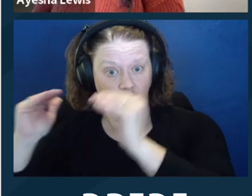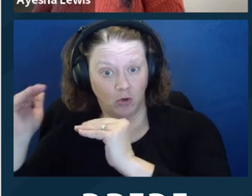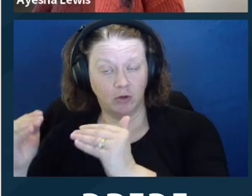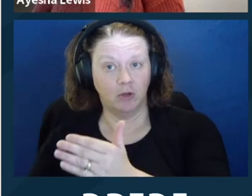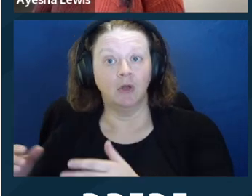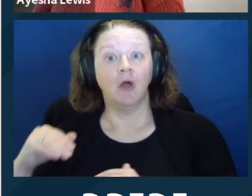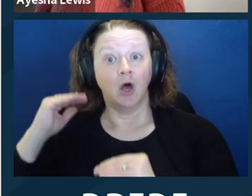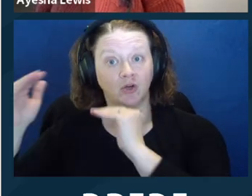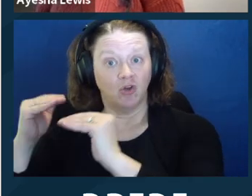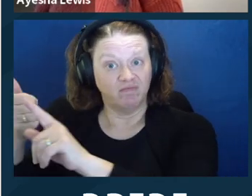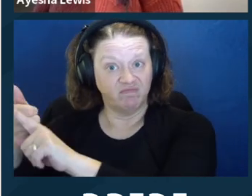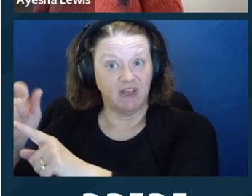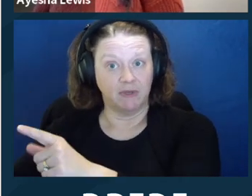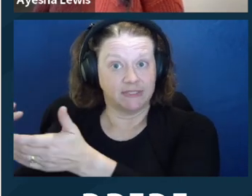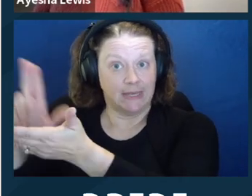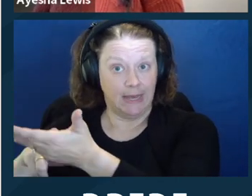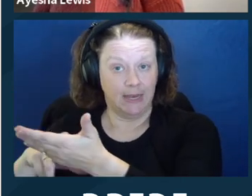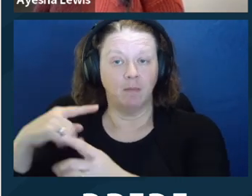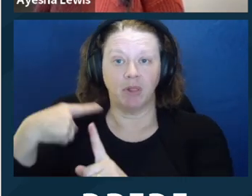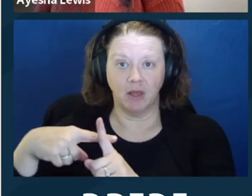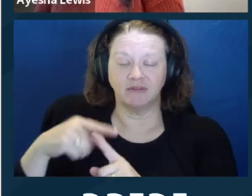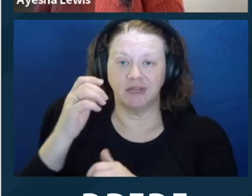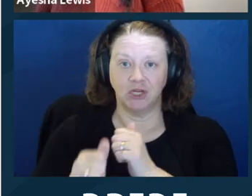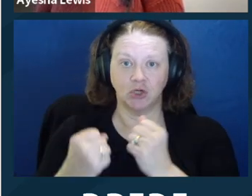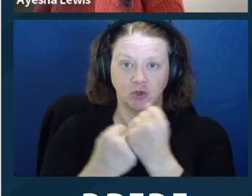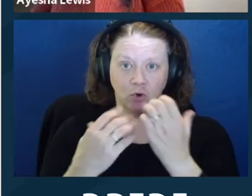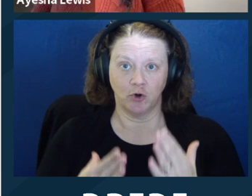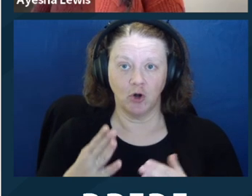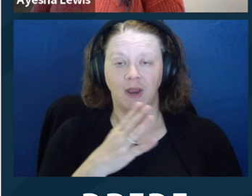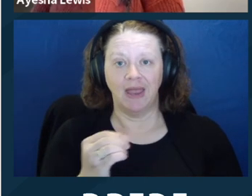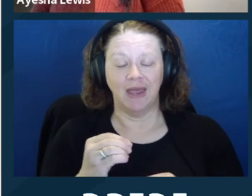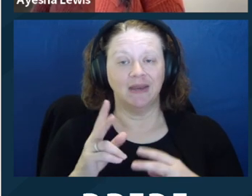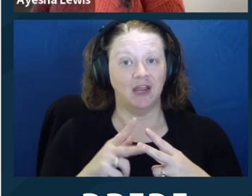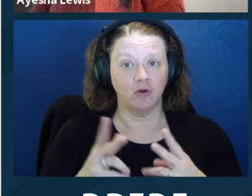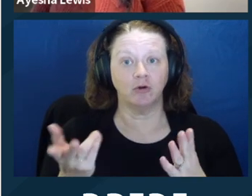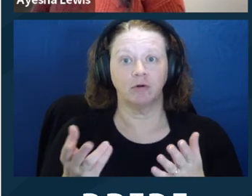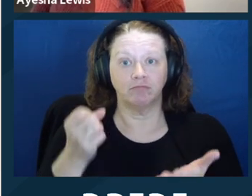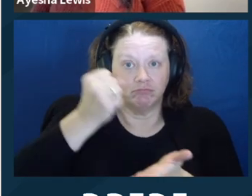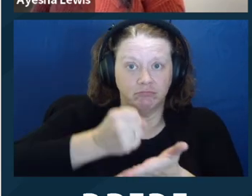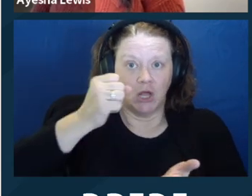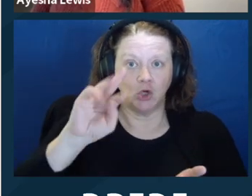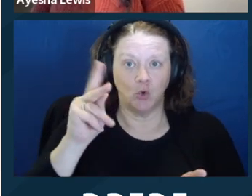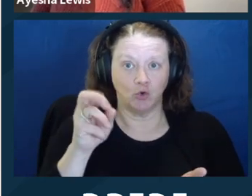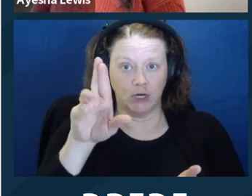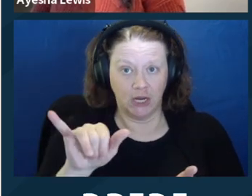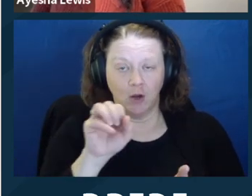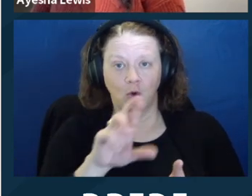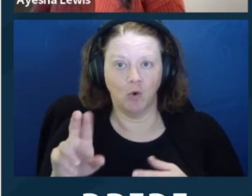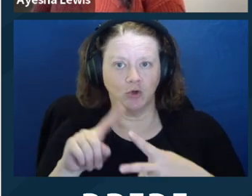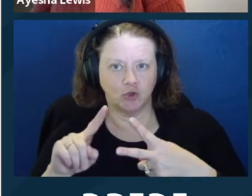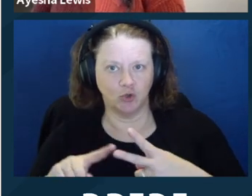And it should be reviewed every two years. The act, upon appropriations, also creates